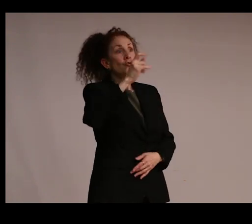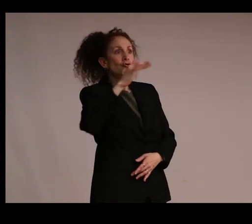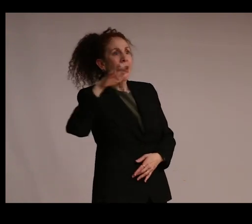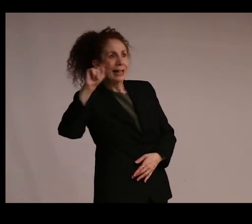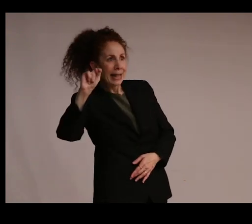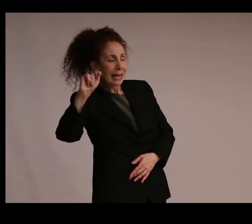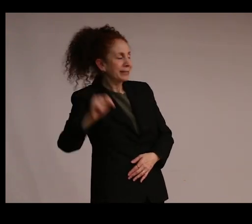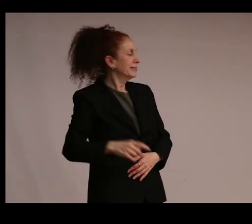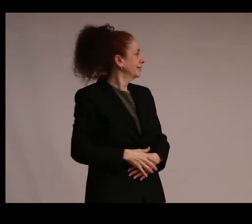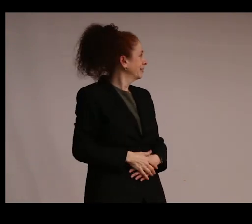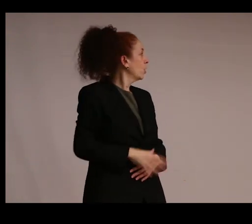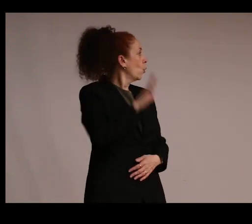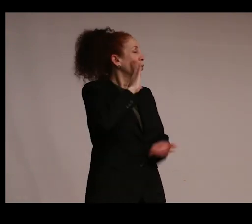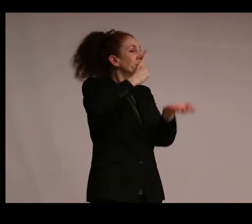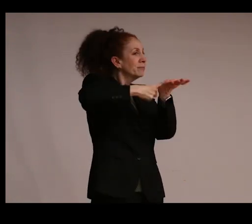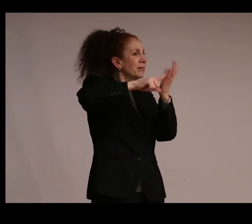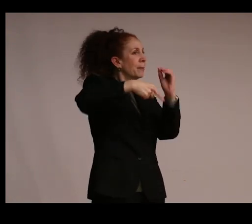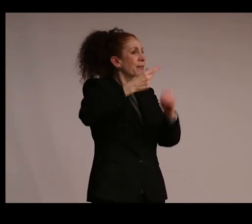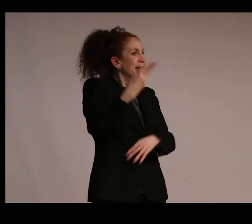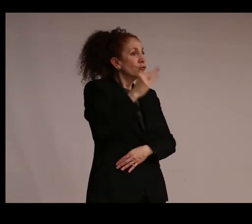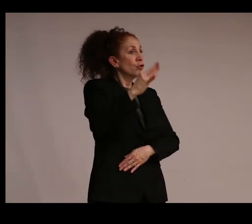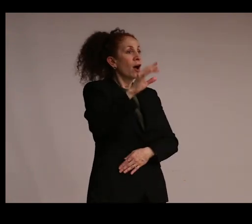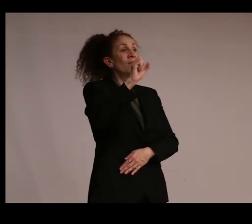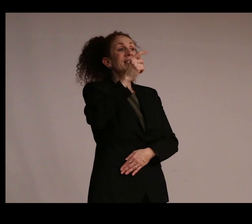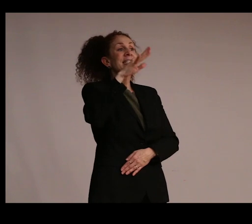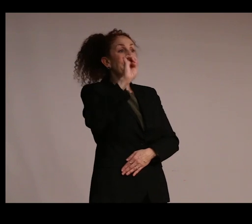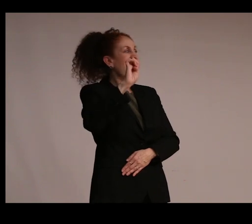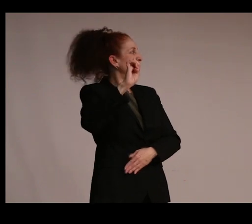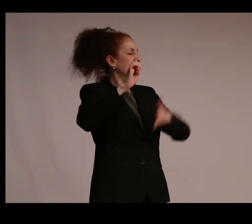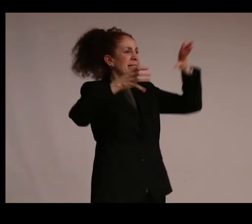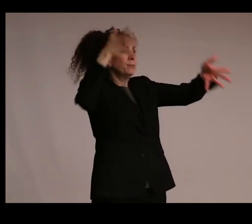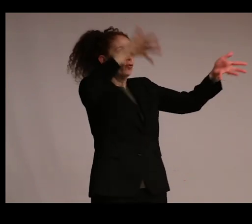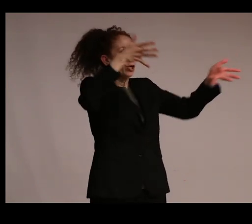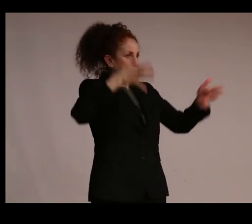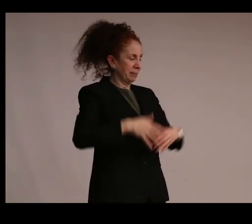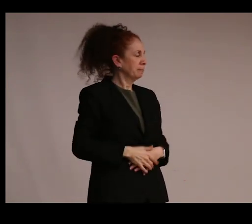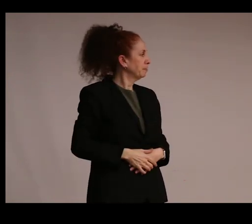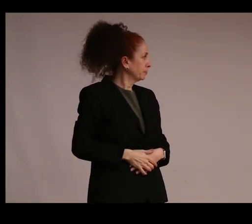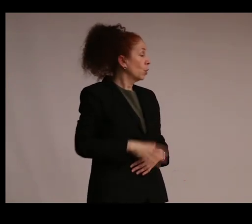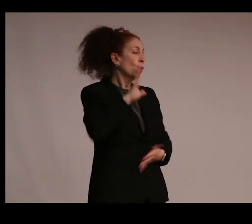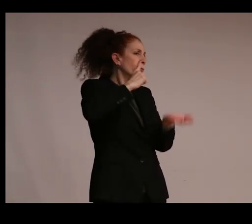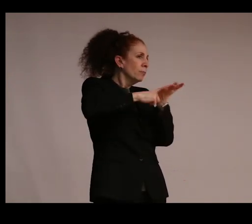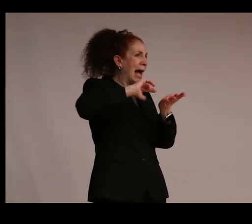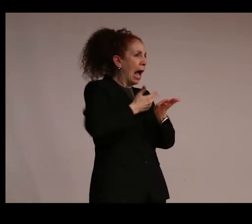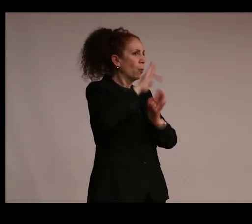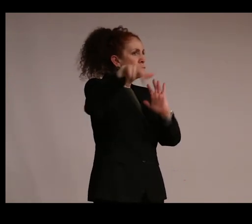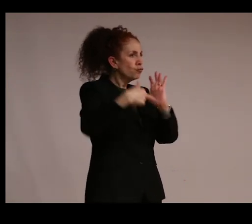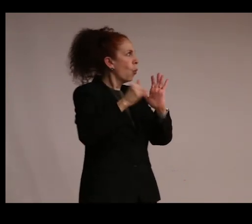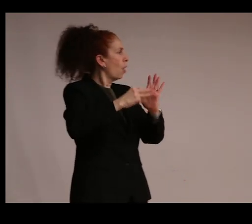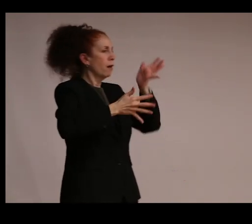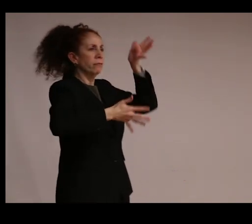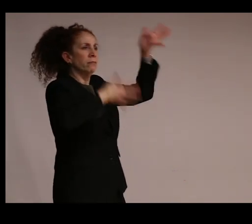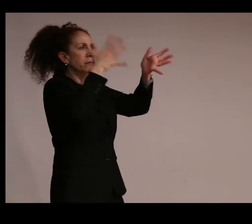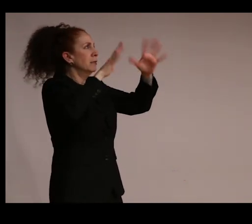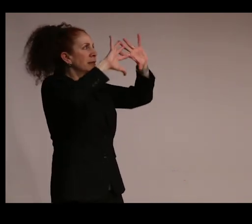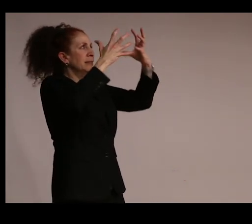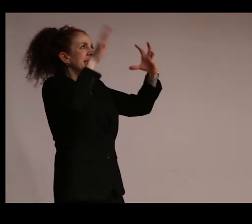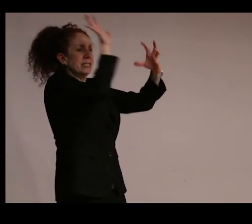is going to be speaking on the history of space debris. He's going to be talking about our role in polluting space and the question of what